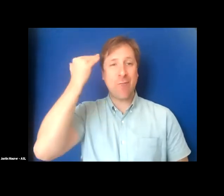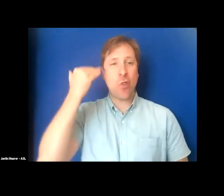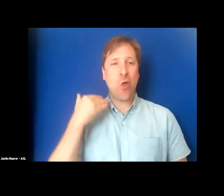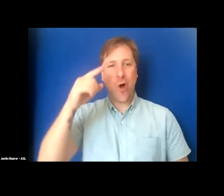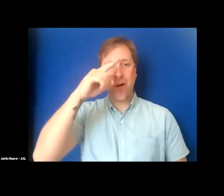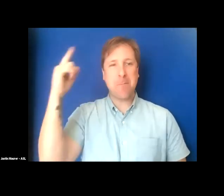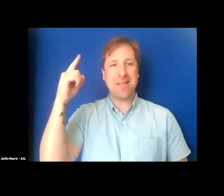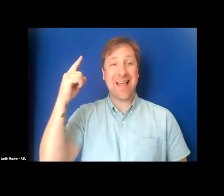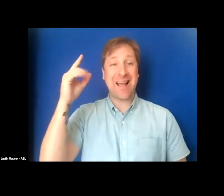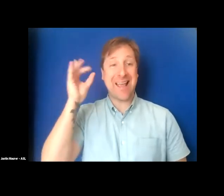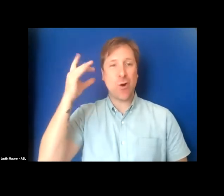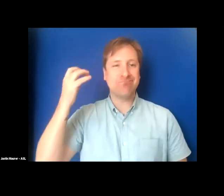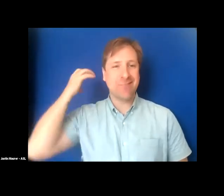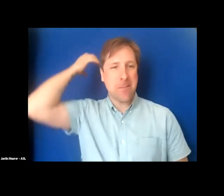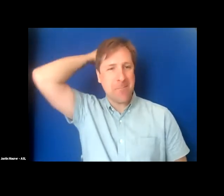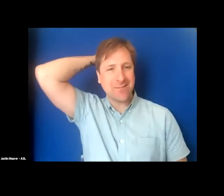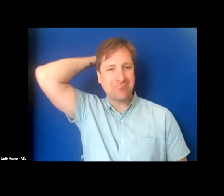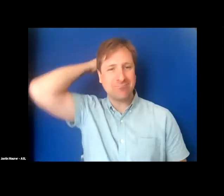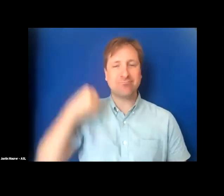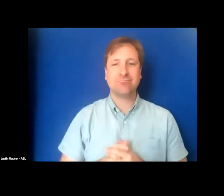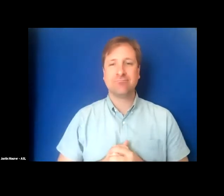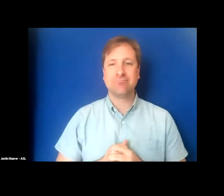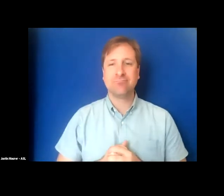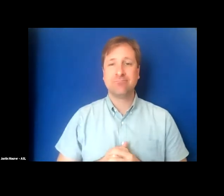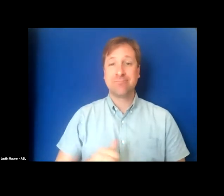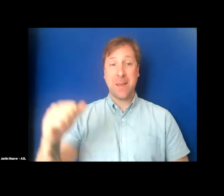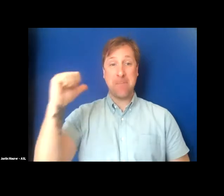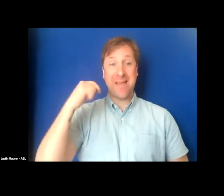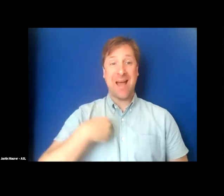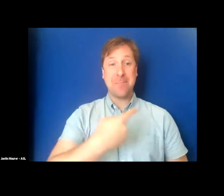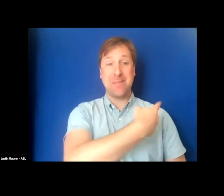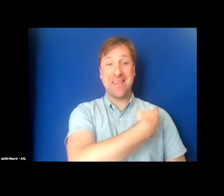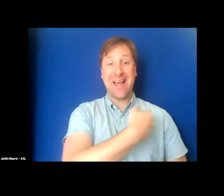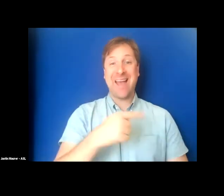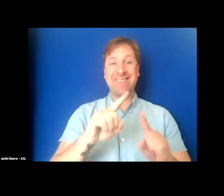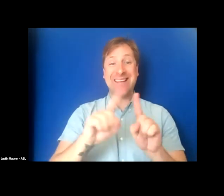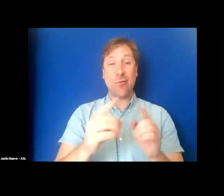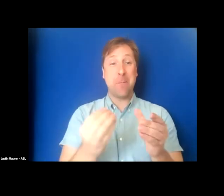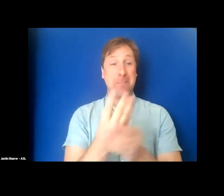tied into a bun in the back. Behind me I have a number of different types of plants,